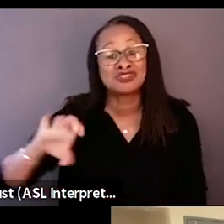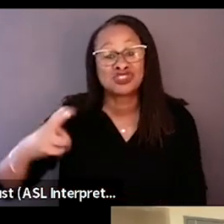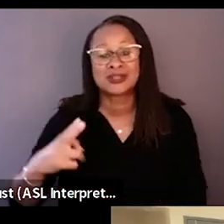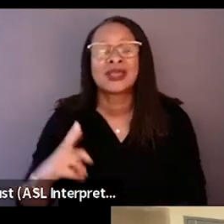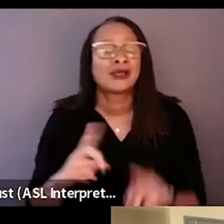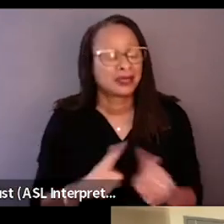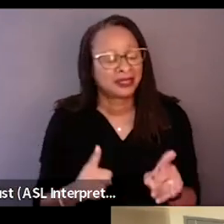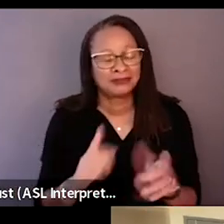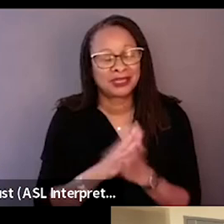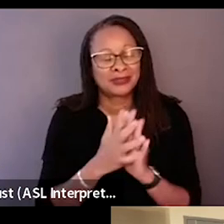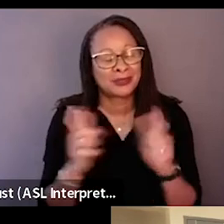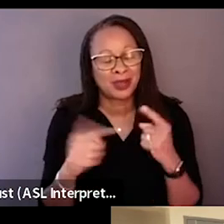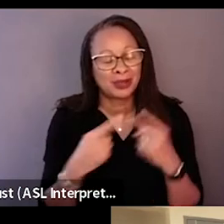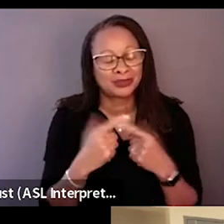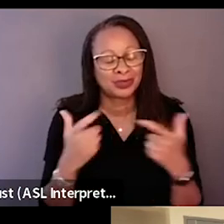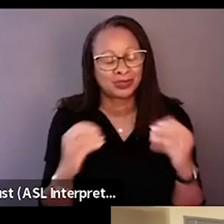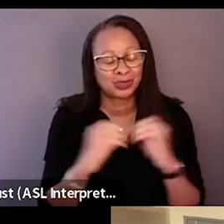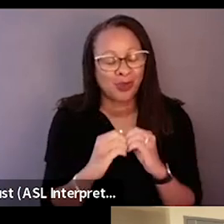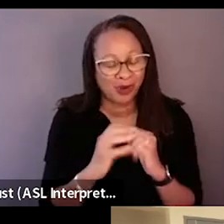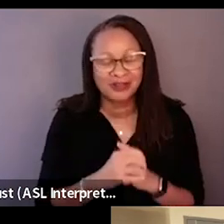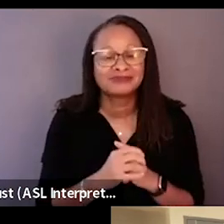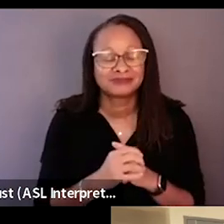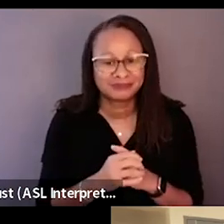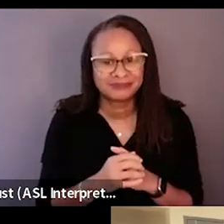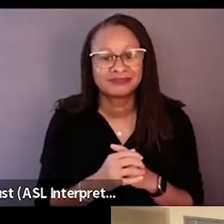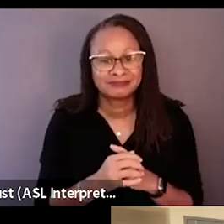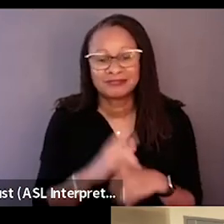and it's a film that's going to really take off